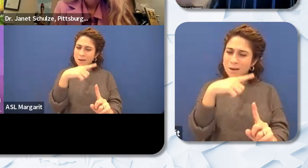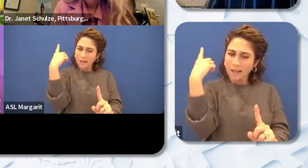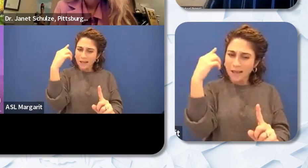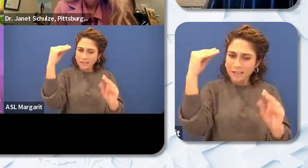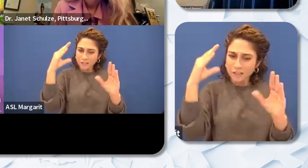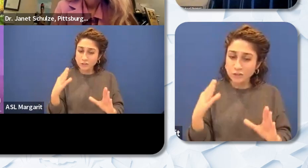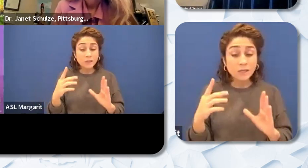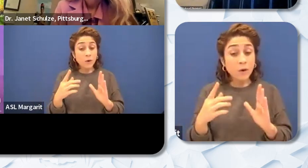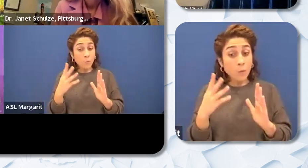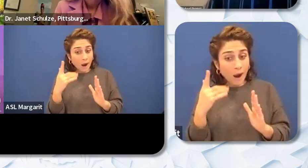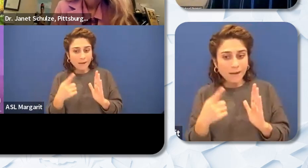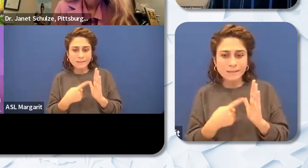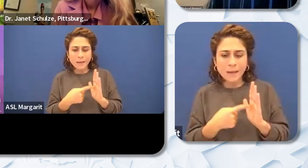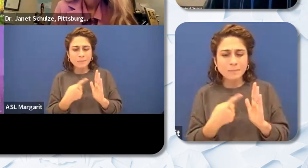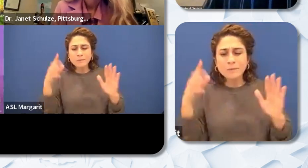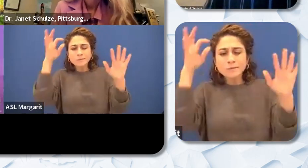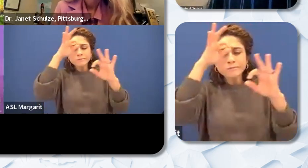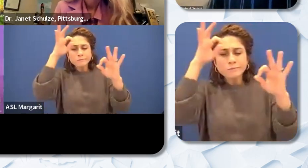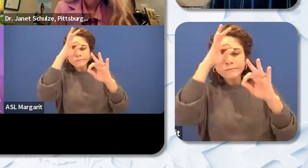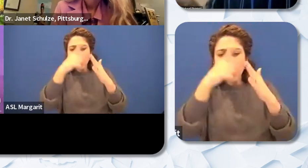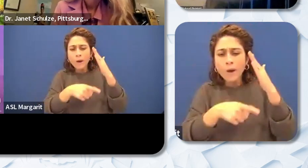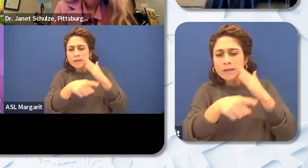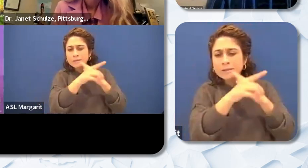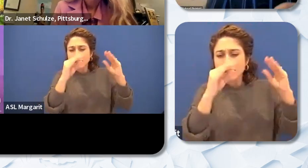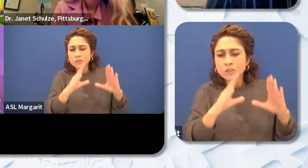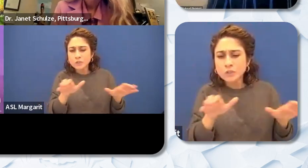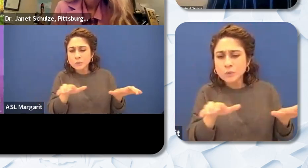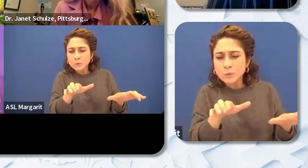to know what a teacher does and those meetings are a great window so that way you can hear of